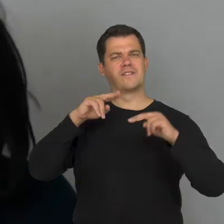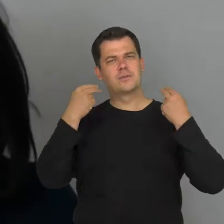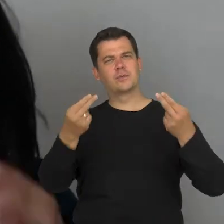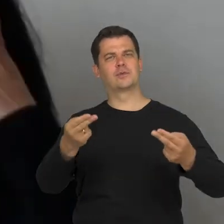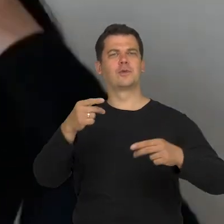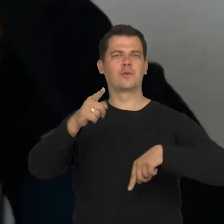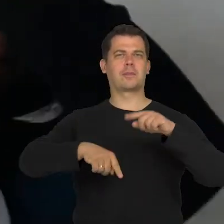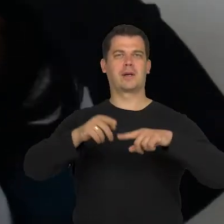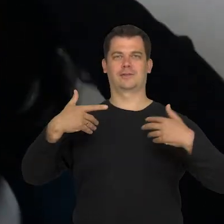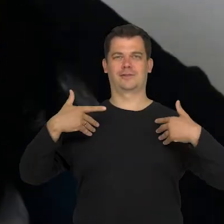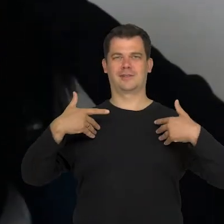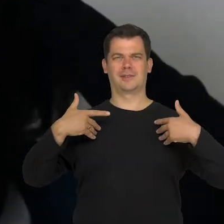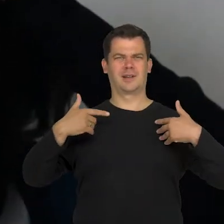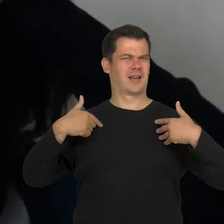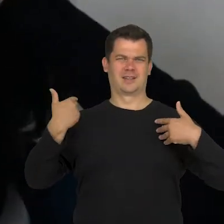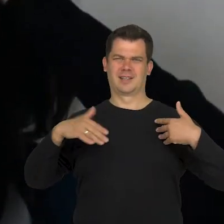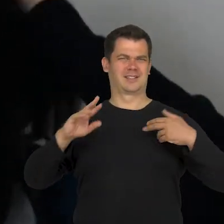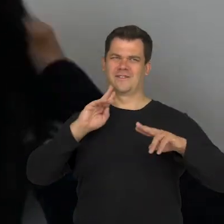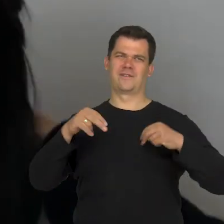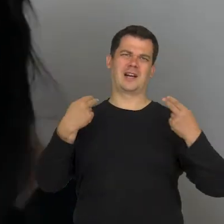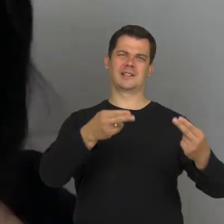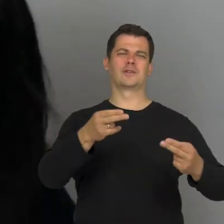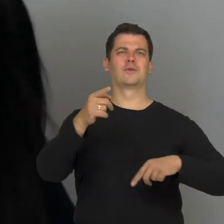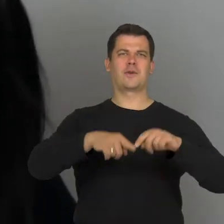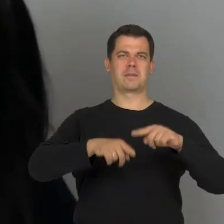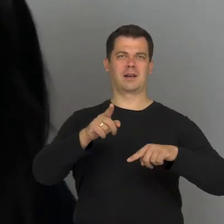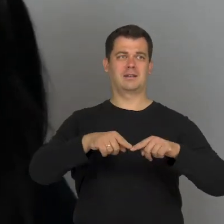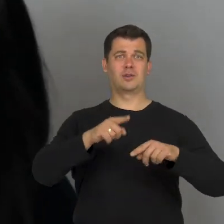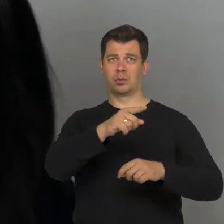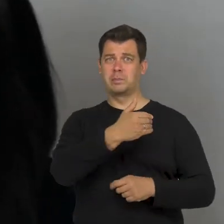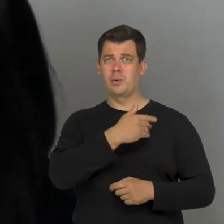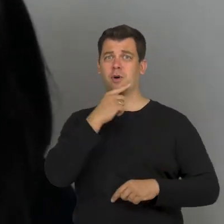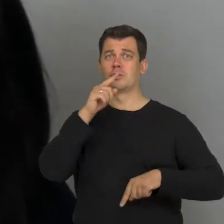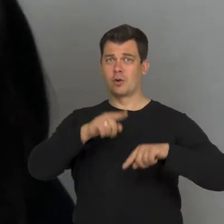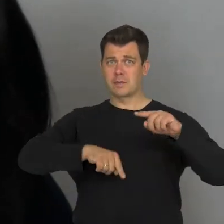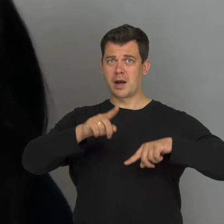I wouldn't like to go back to normality. If normality is a world